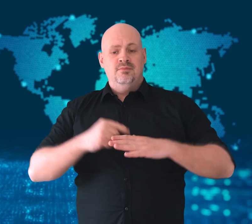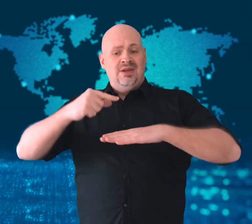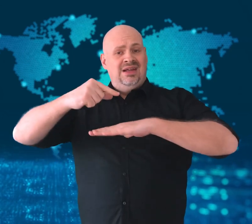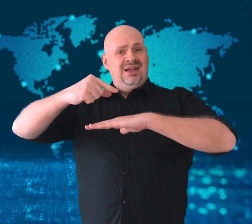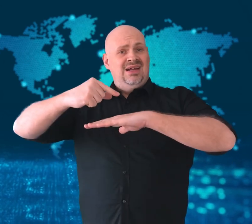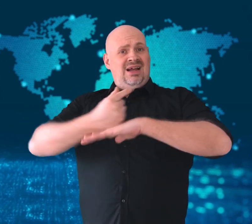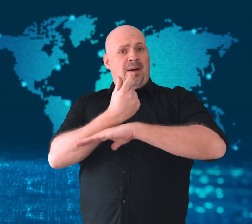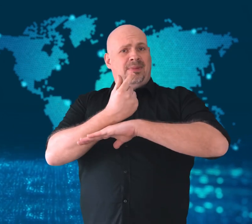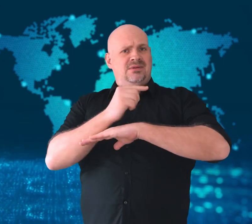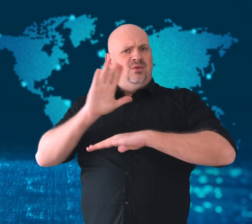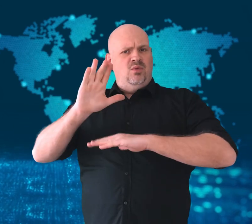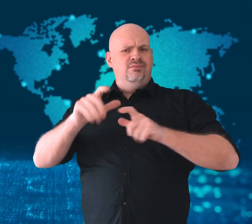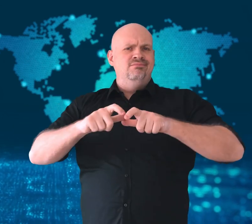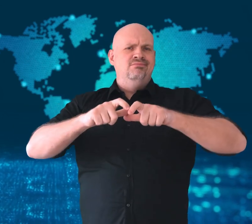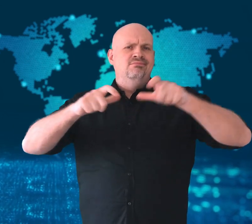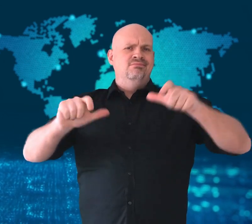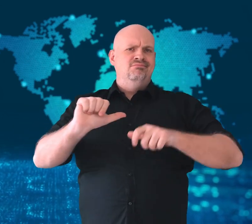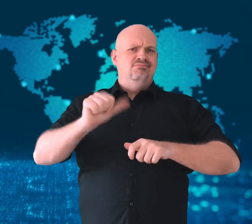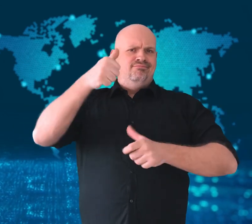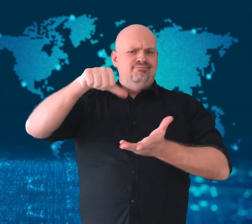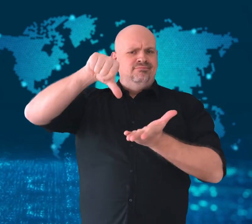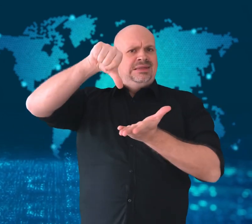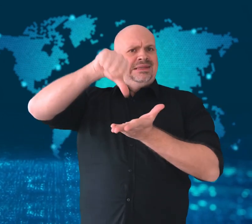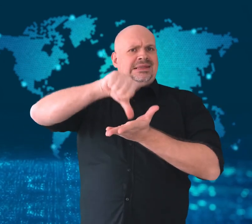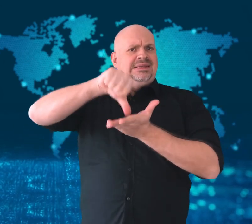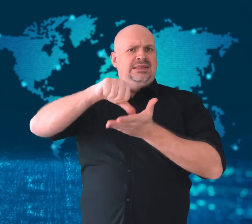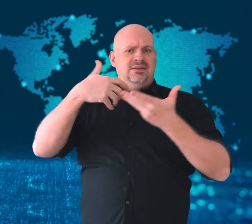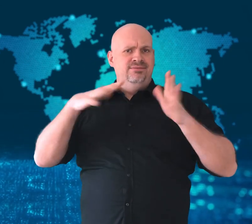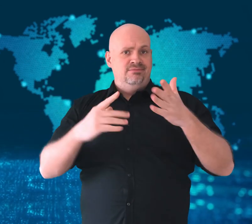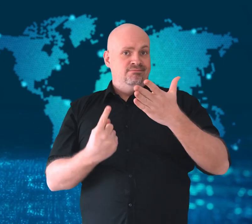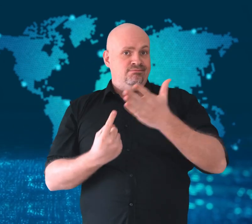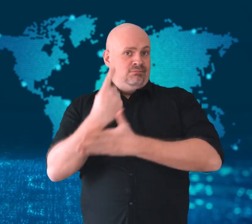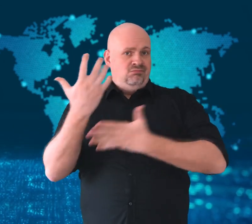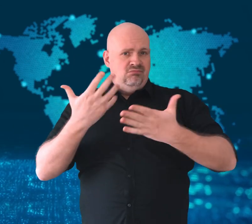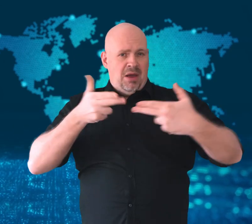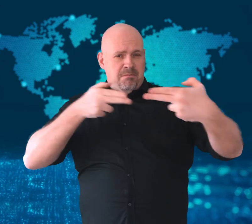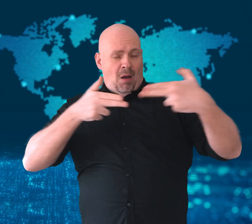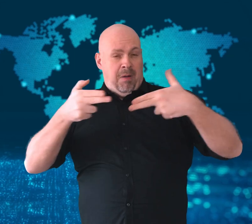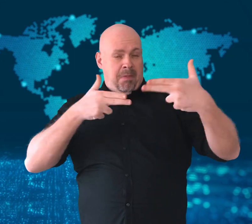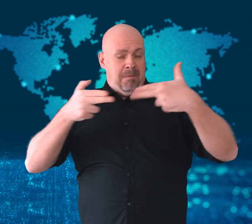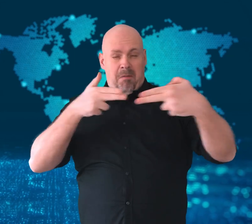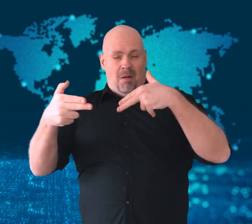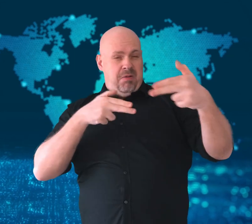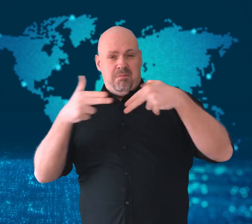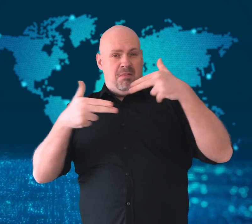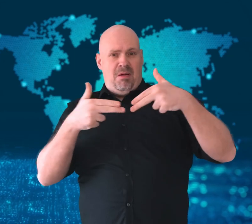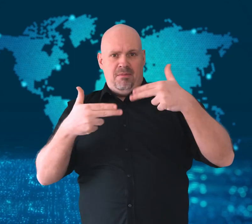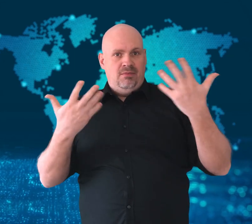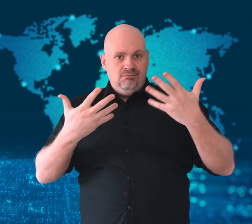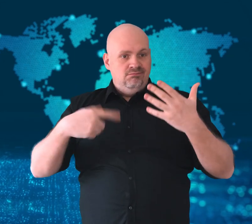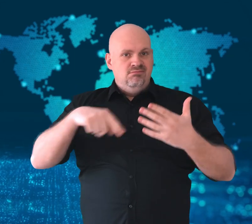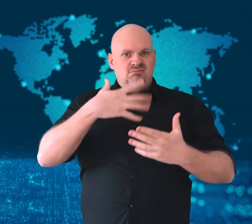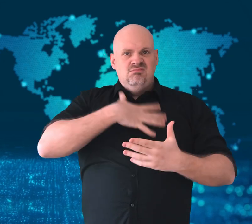[Gavin]: Heavy gunfire took place in Guinea-Bissau’s capital